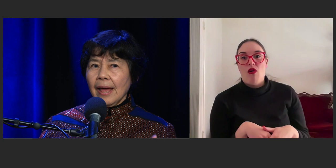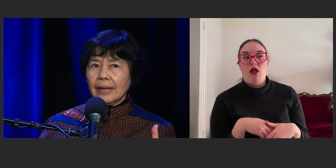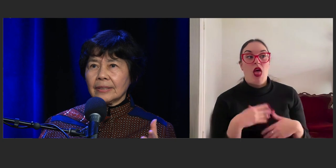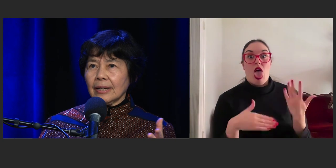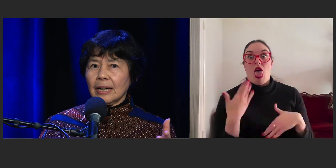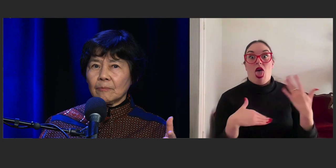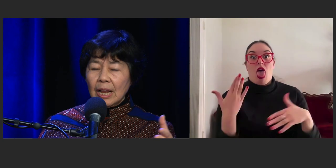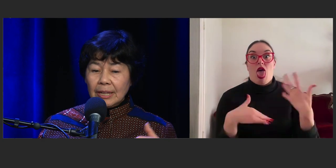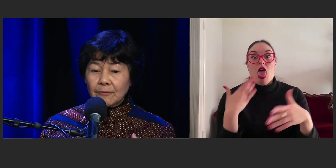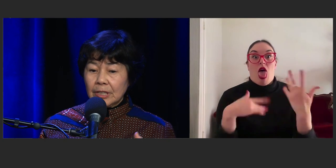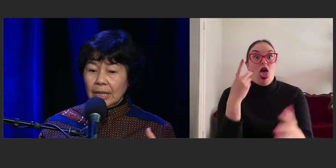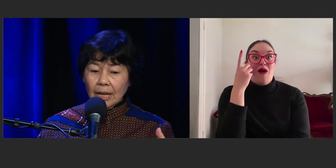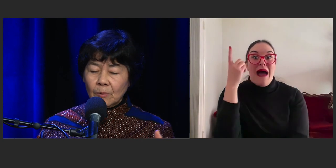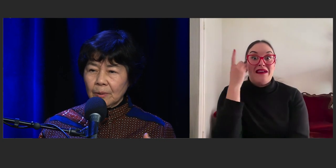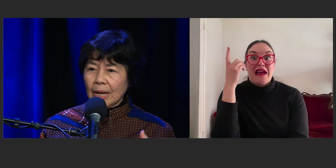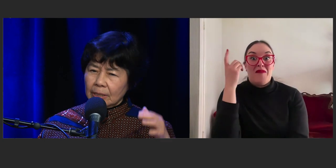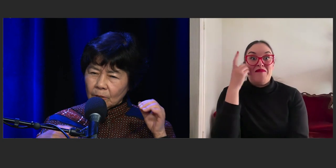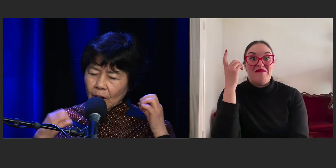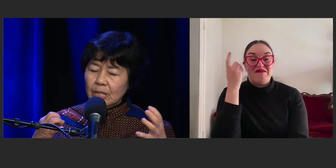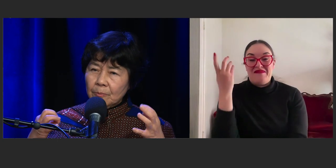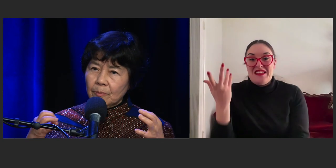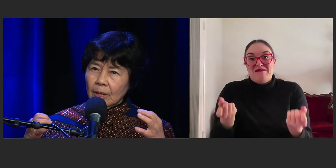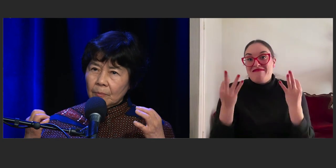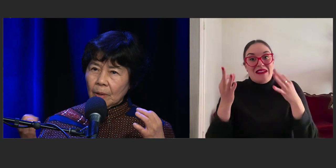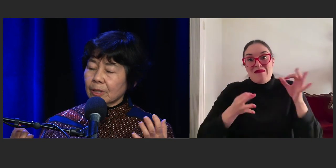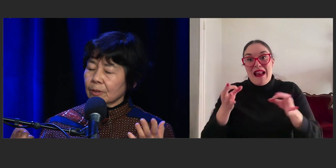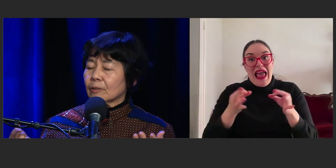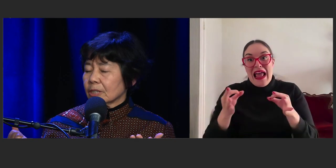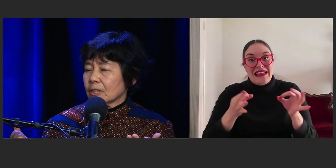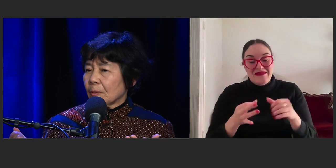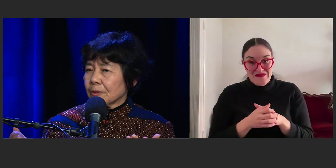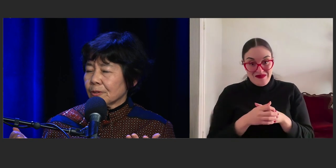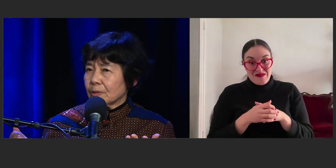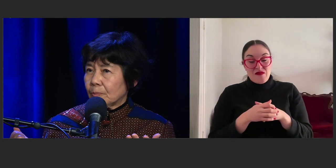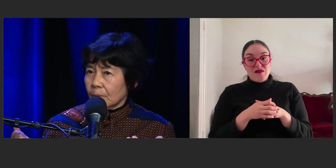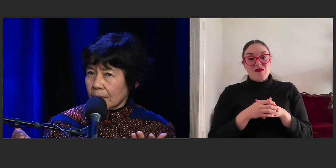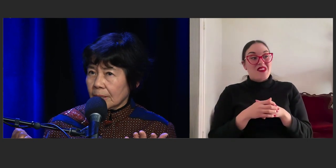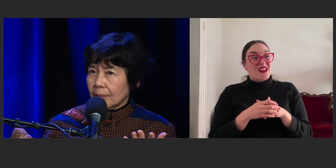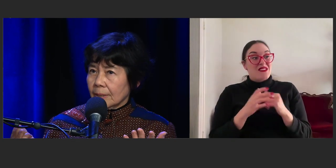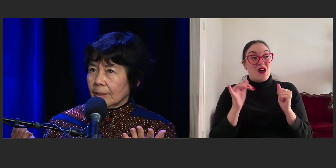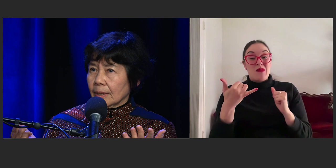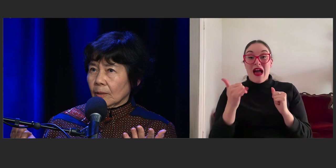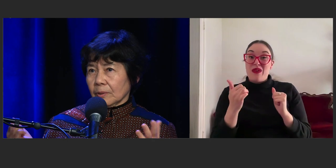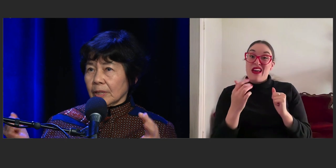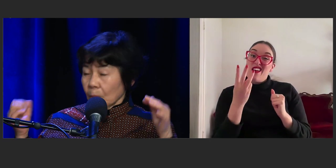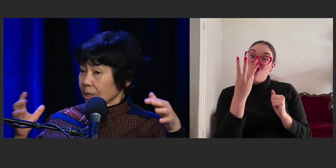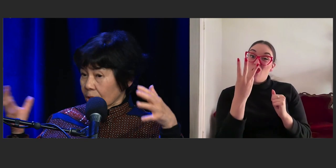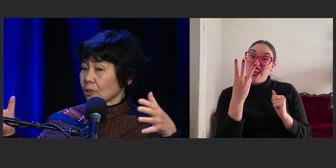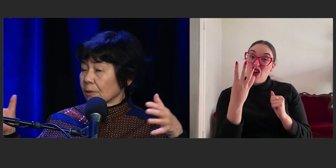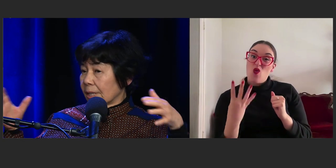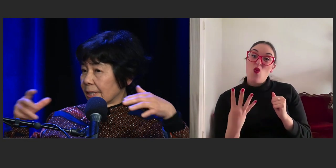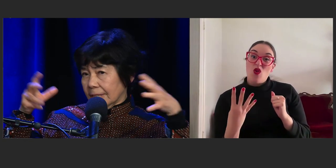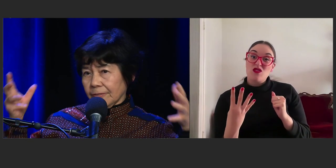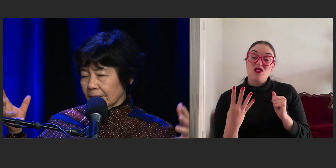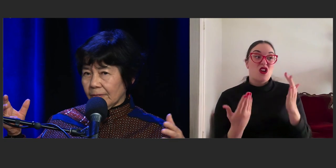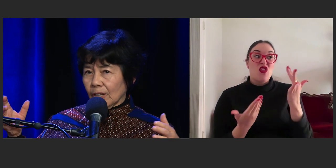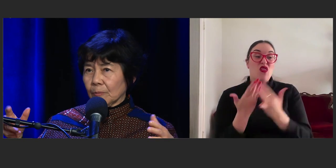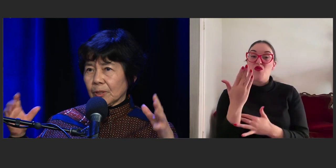and every day we, and only probably three quarters of the way, through the book, there was a story that definitely developed.